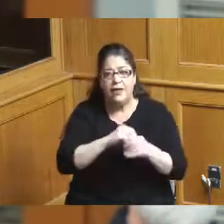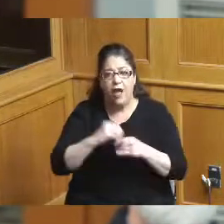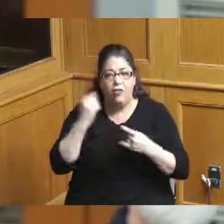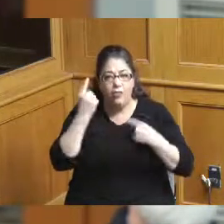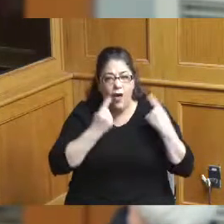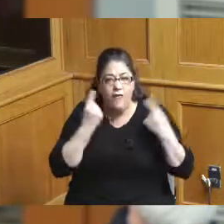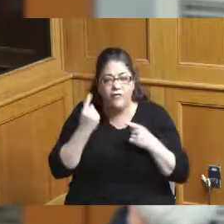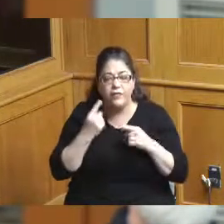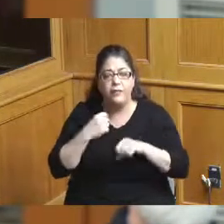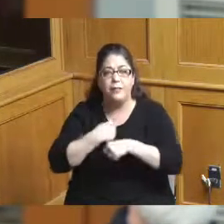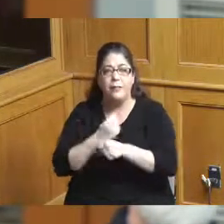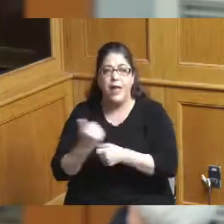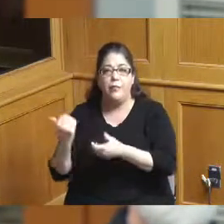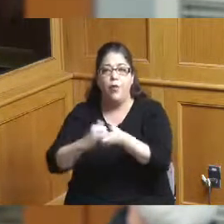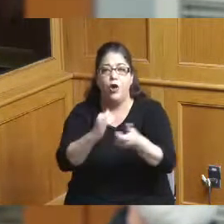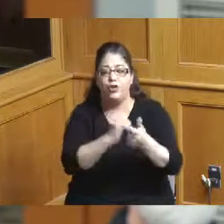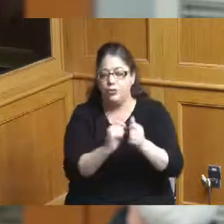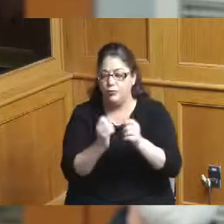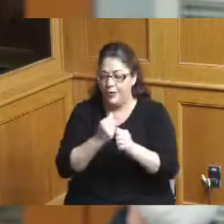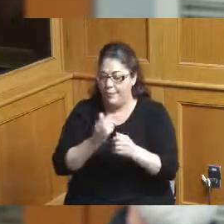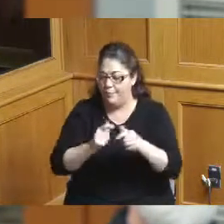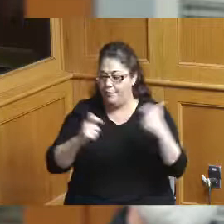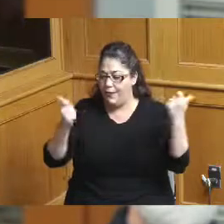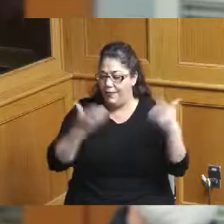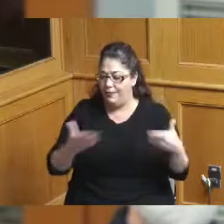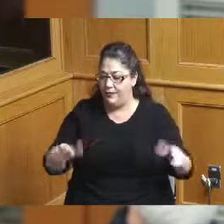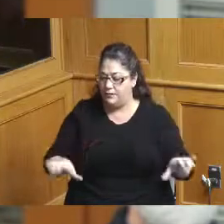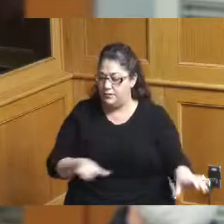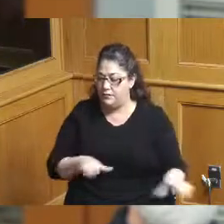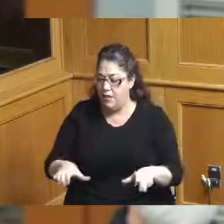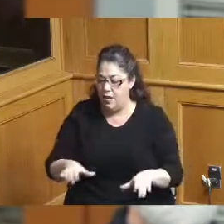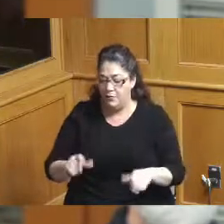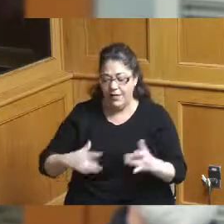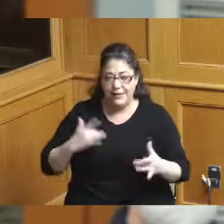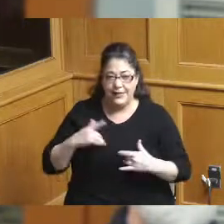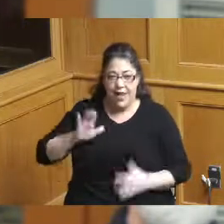partnerships to get big things done so I'm excited that they're willing to do this project and now I